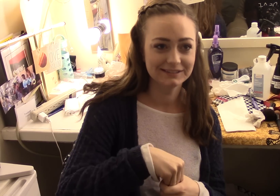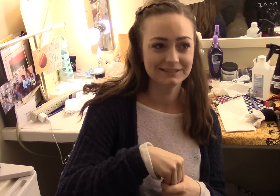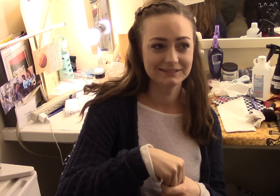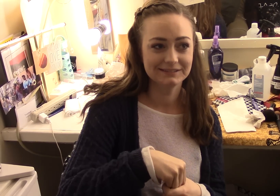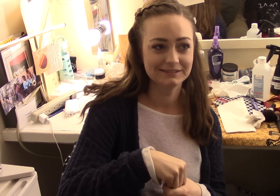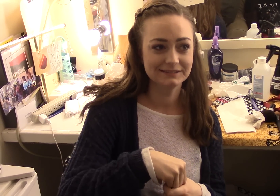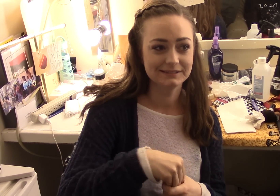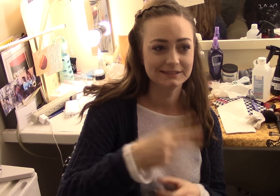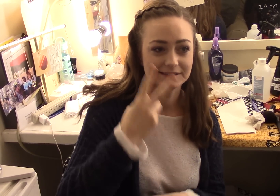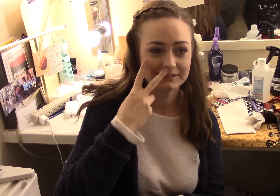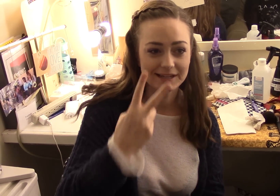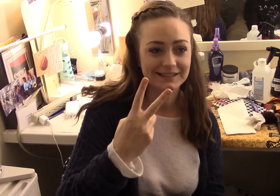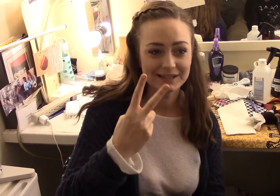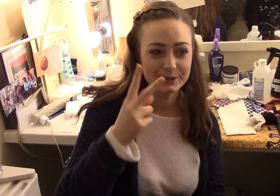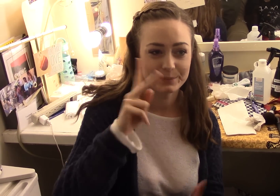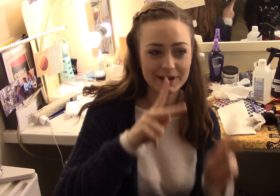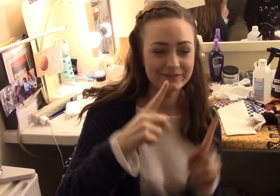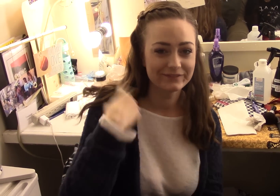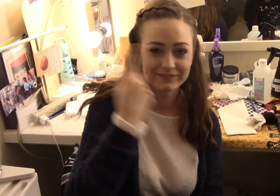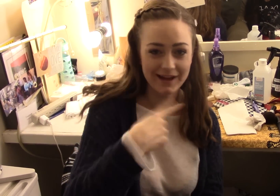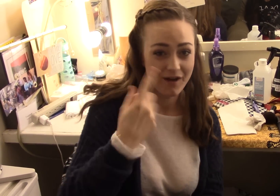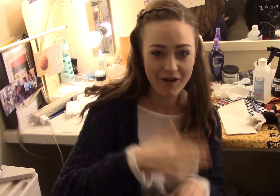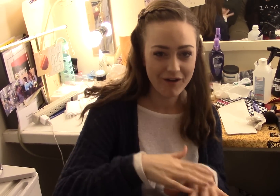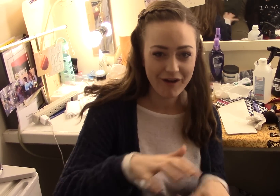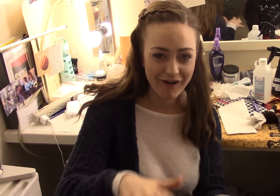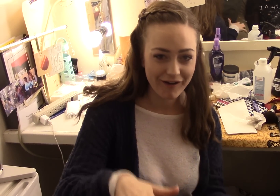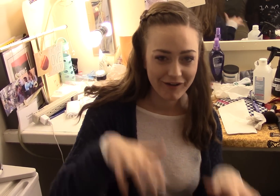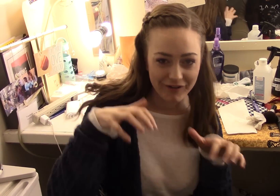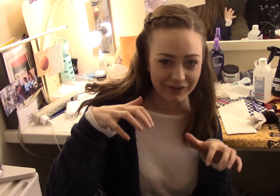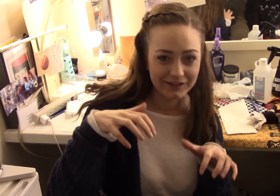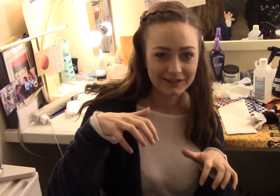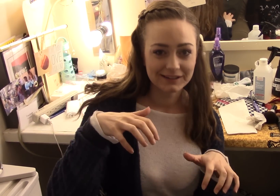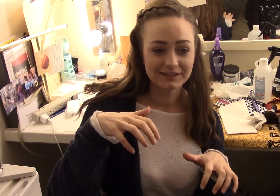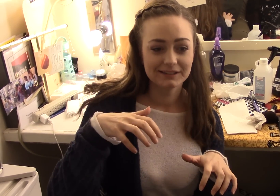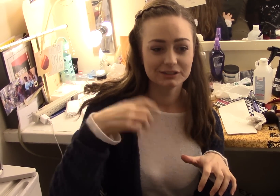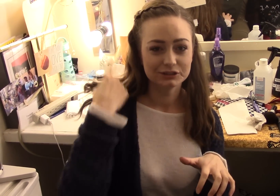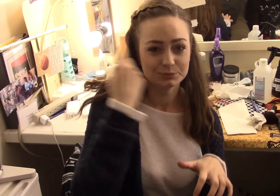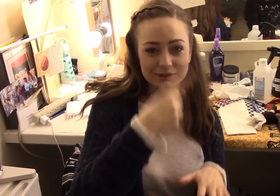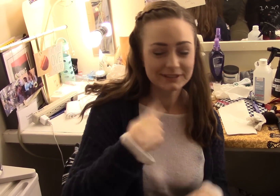ASL, Deaf Culture it's all in there, to see in the faces of